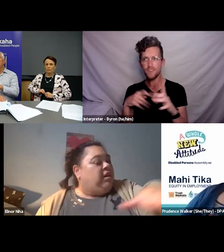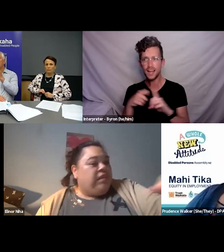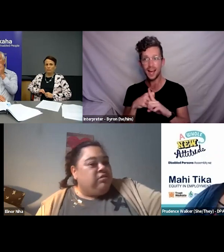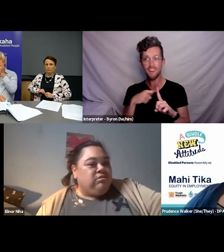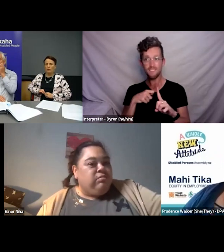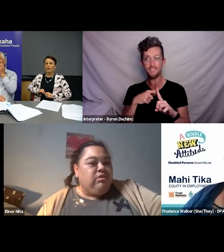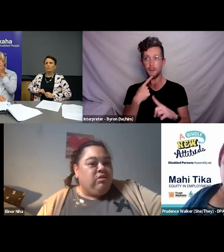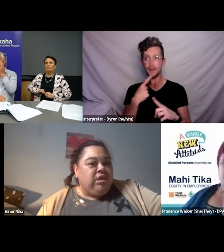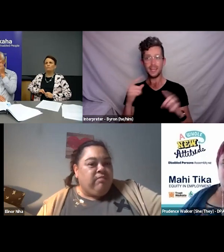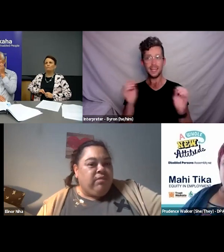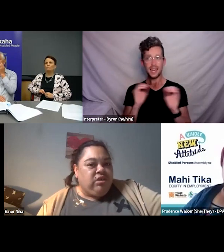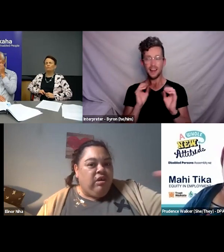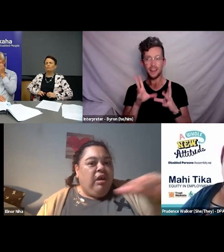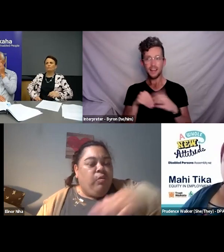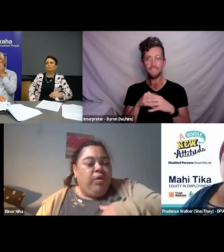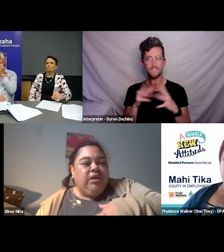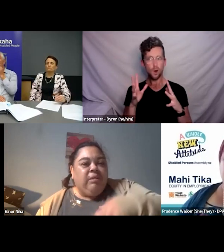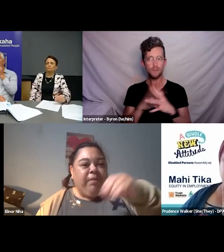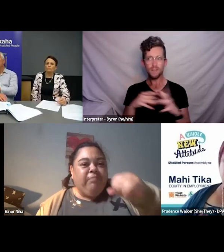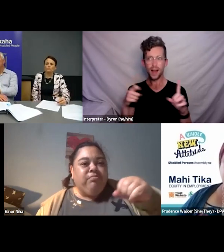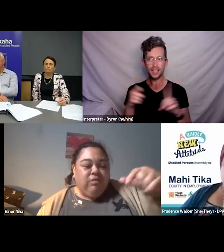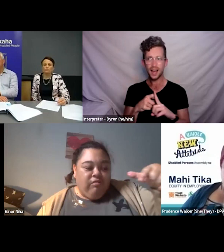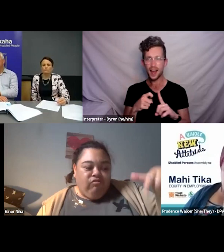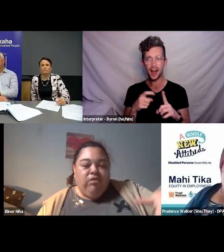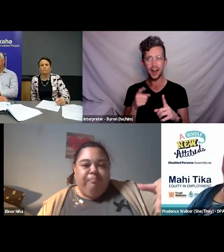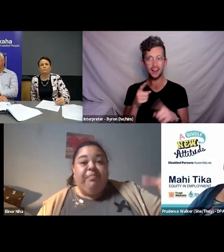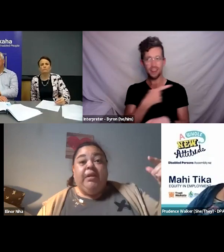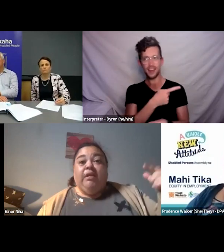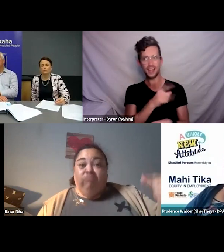they still wouldn’t contact me so we need people, hear